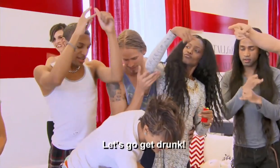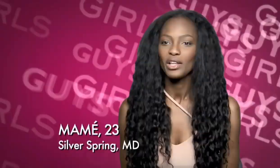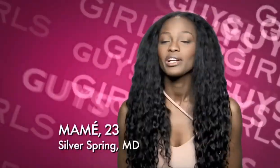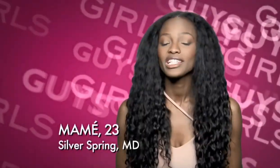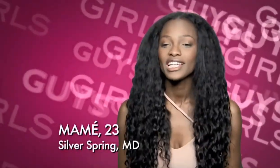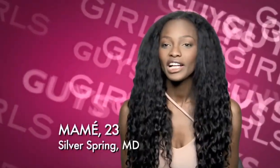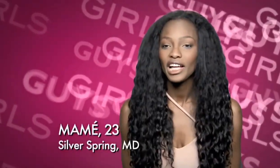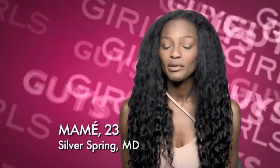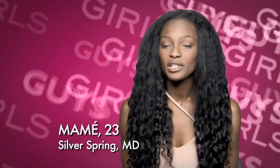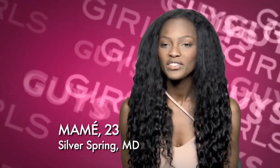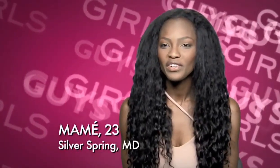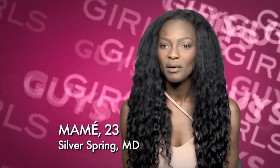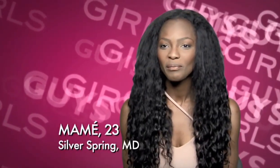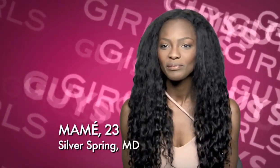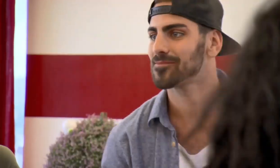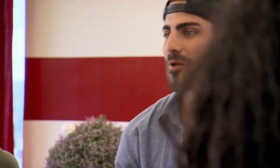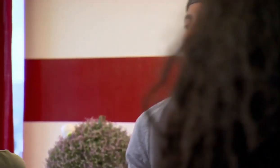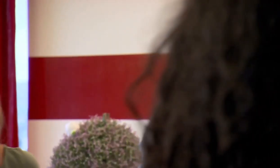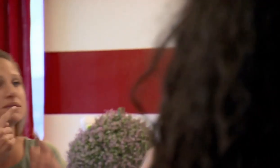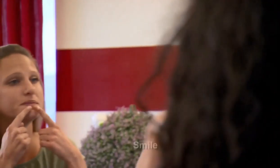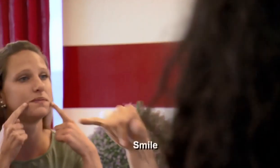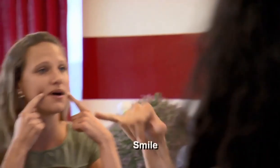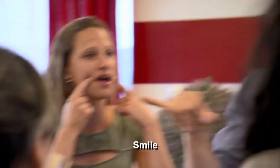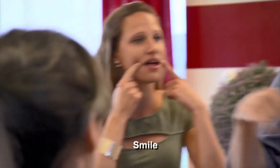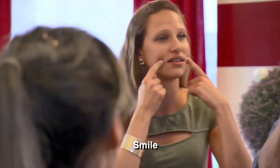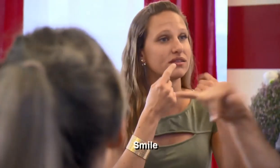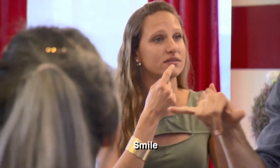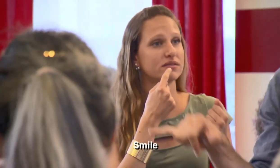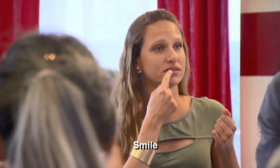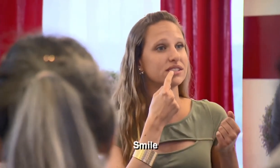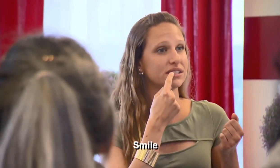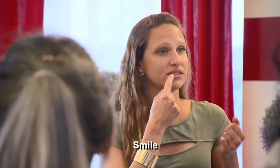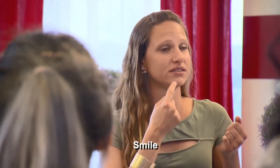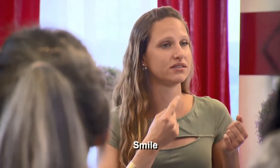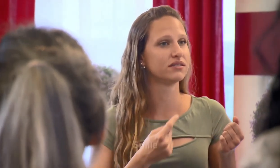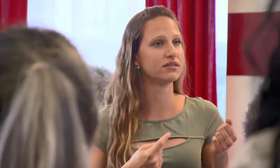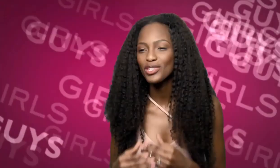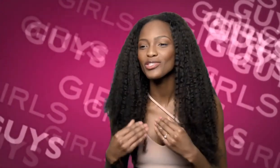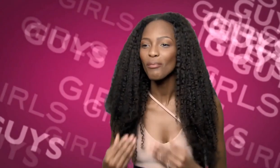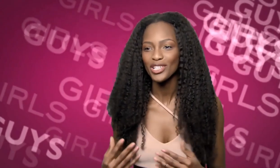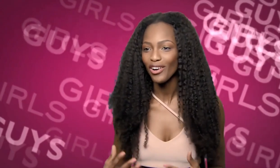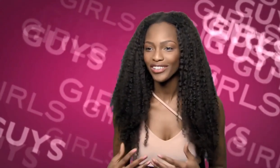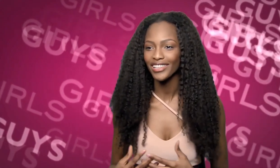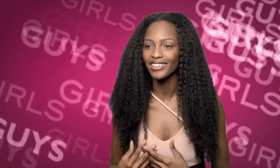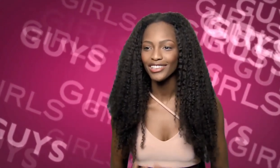MAMÉ: Learning sign language from Nyle and Brittany is really cool but it's so much harder than it looks